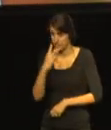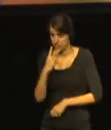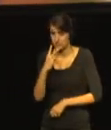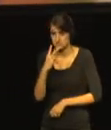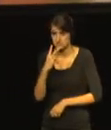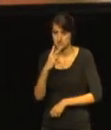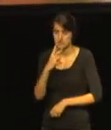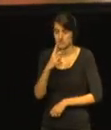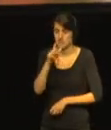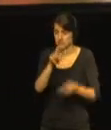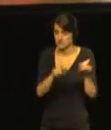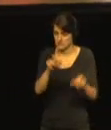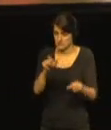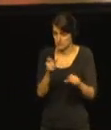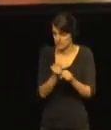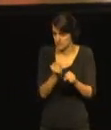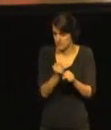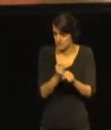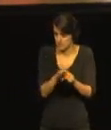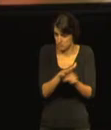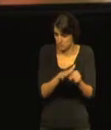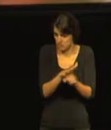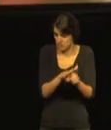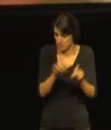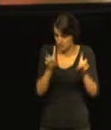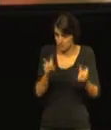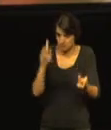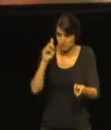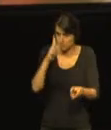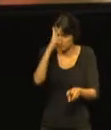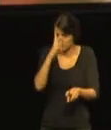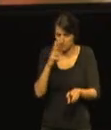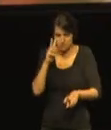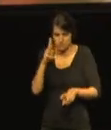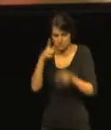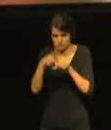realise the great differences in services provided to people with deafblindness across member states.